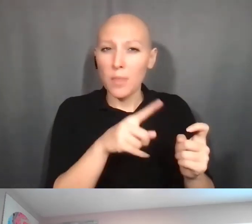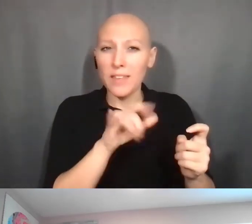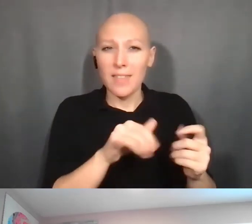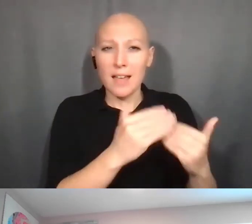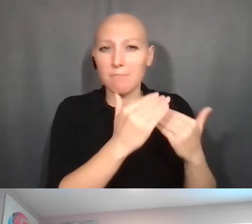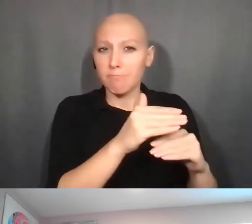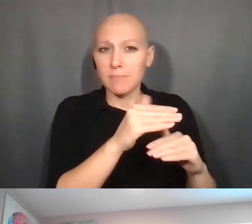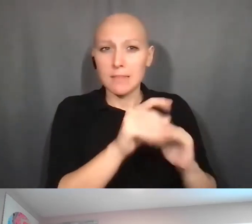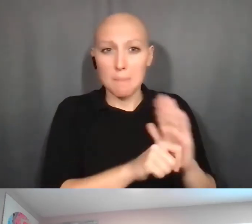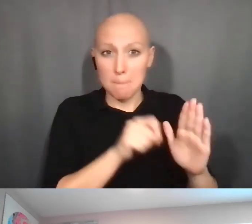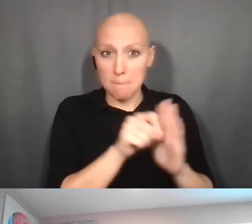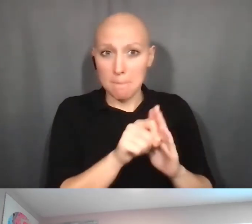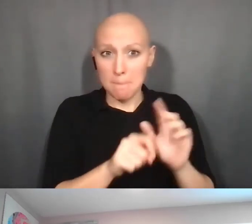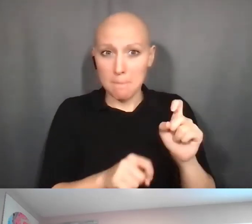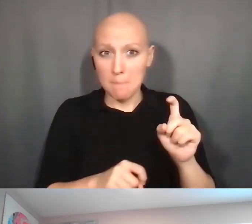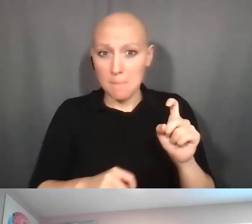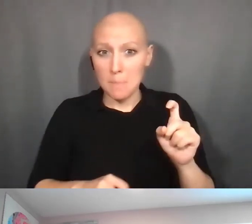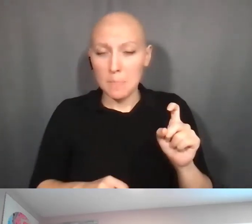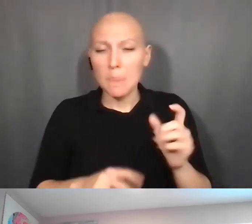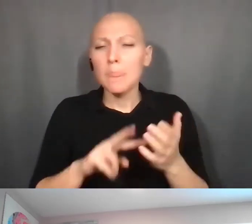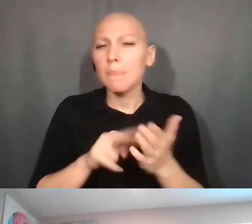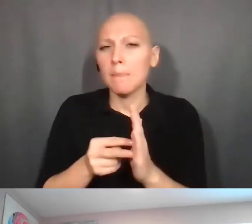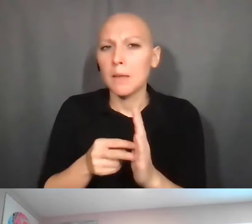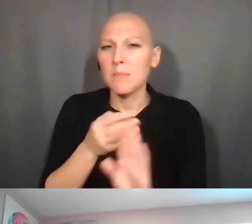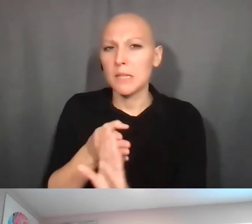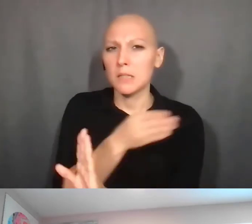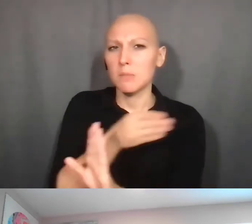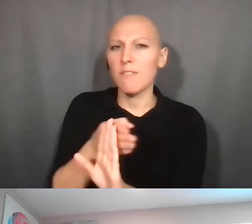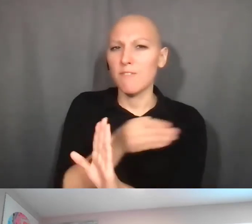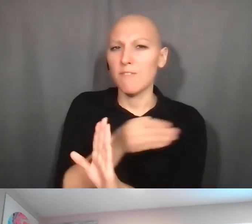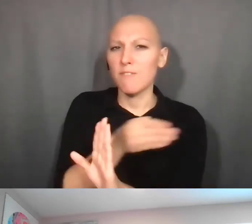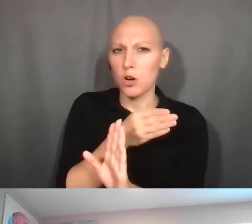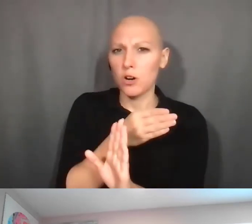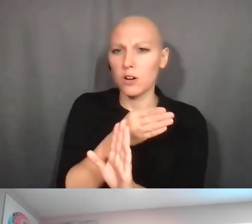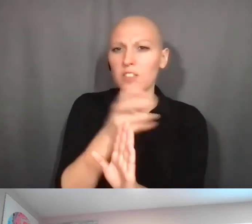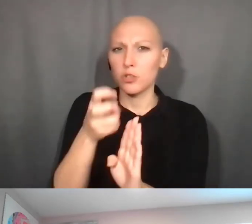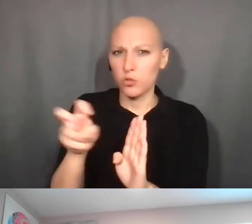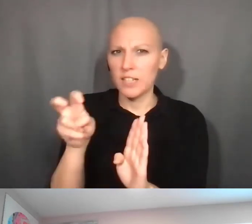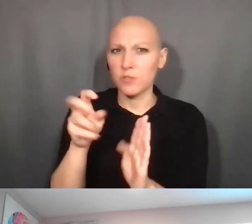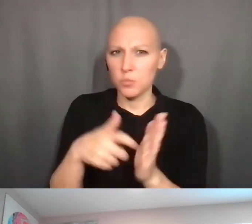for the work that was done before the transfer? Mary Fran Deutsch: I believe that's required in the ...